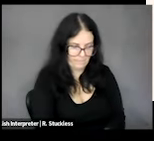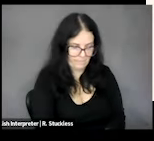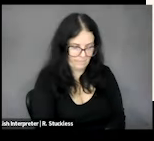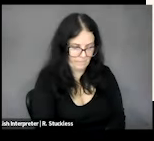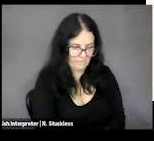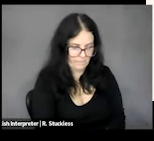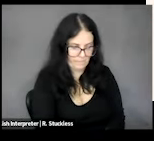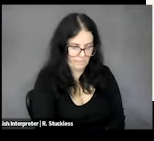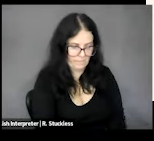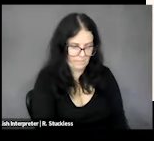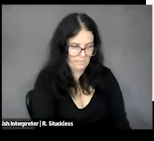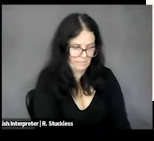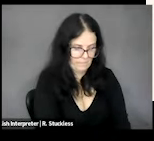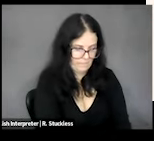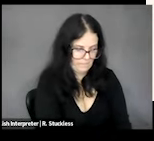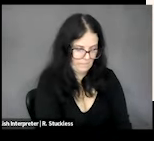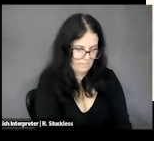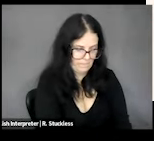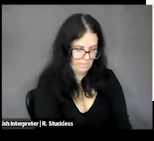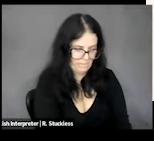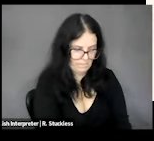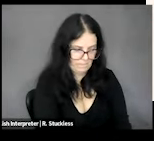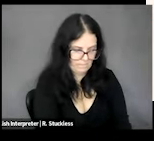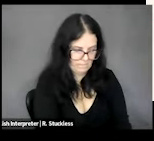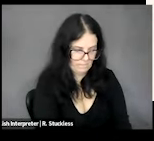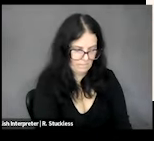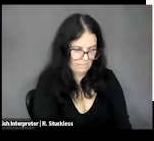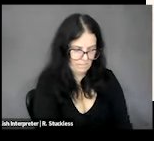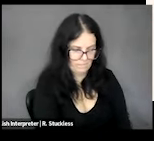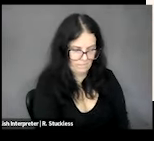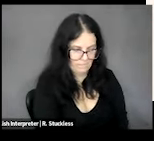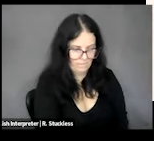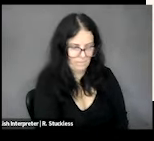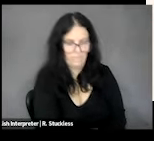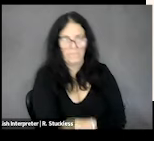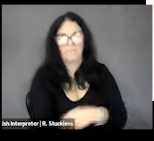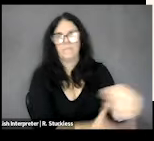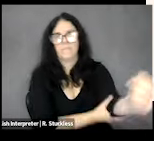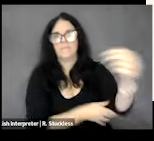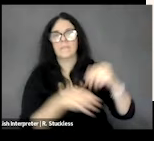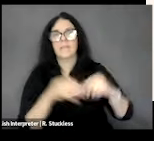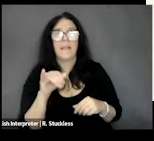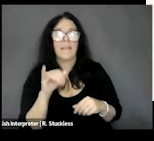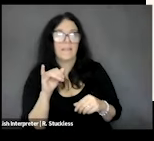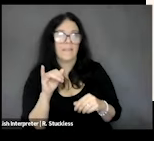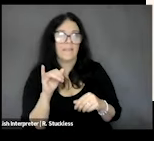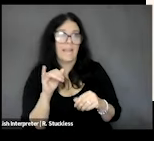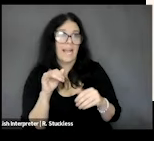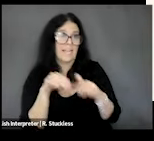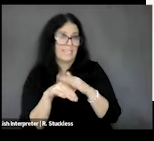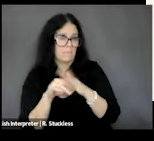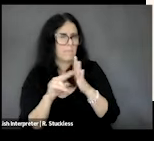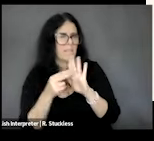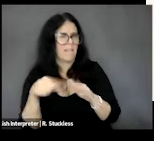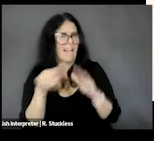level, regional, or national level, accessibility implies that households and individuals within